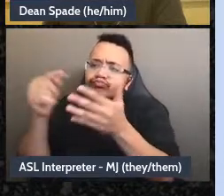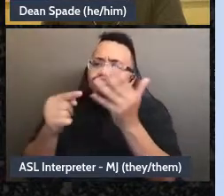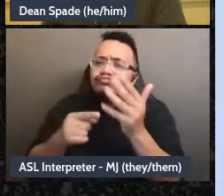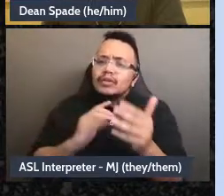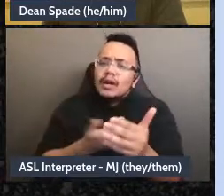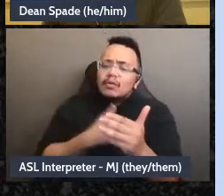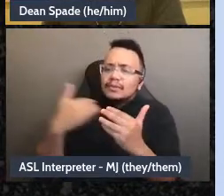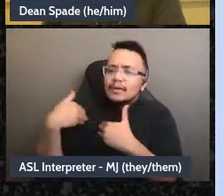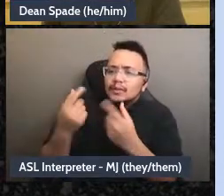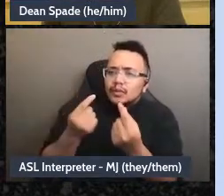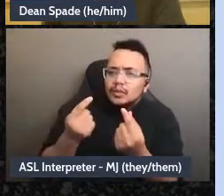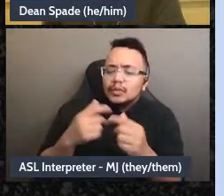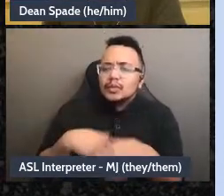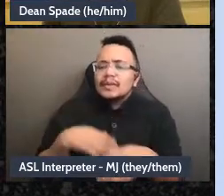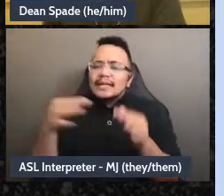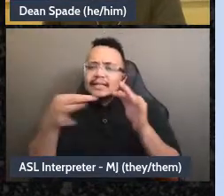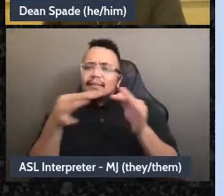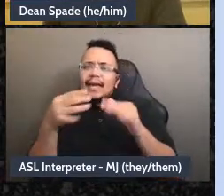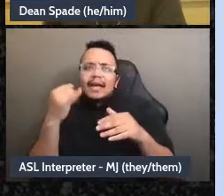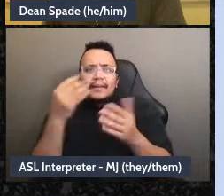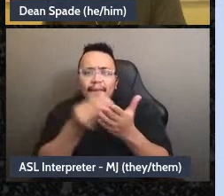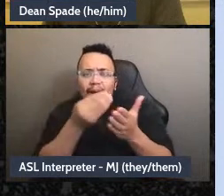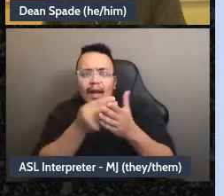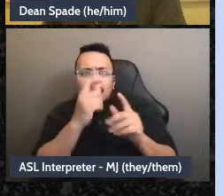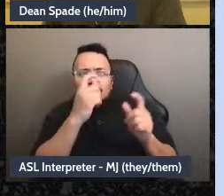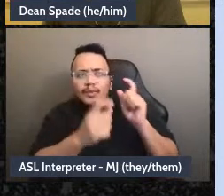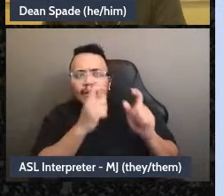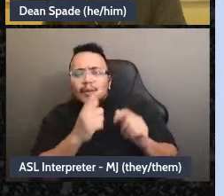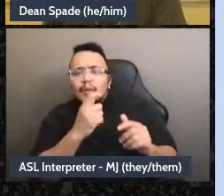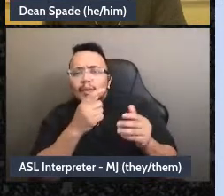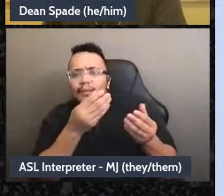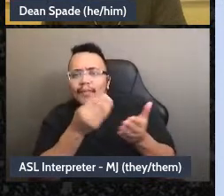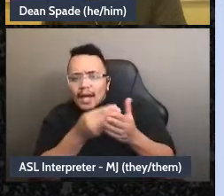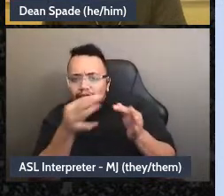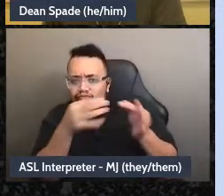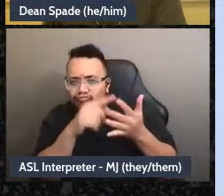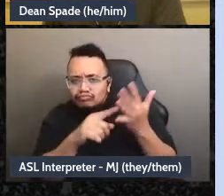the money comes from if there's money involved. Where it goes, you know, how decisions are made